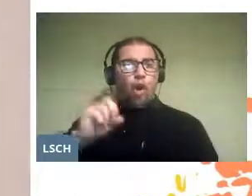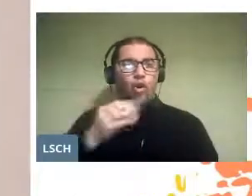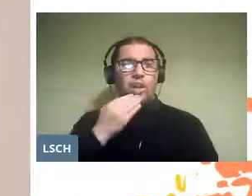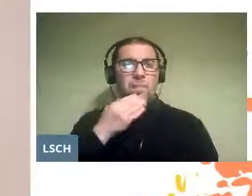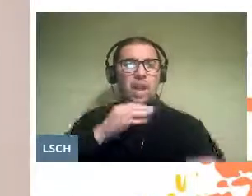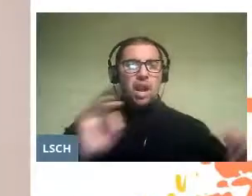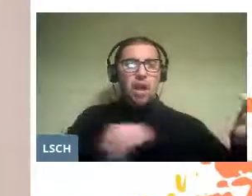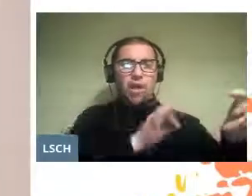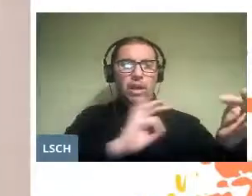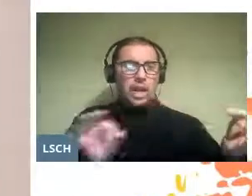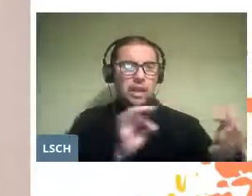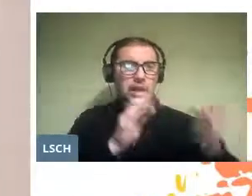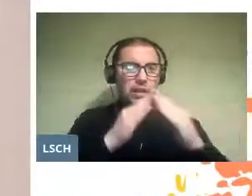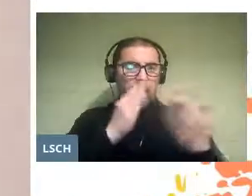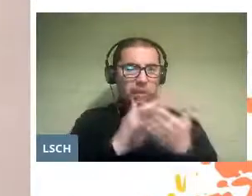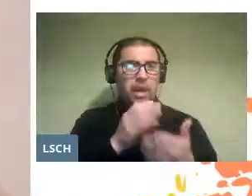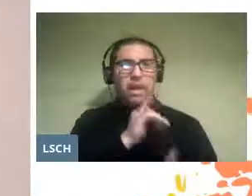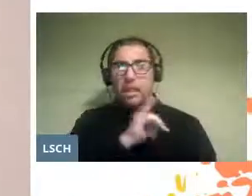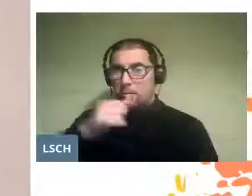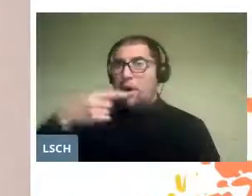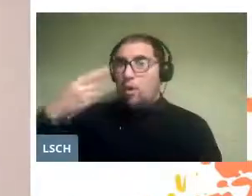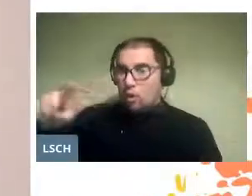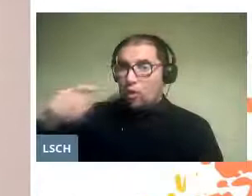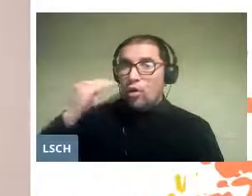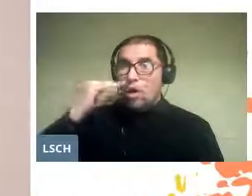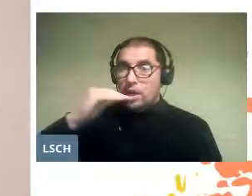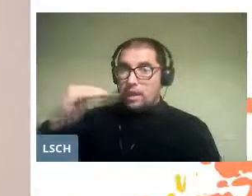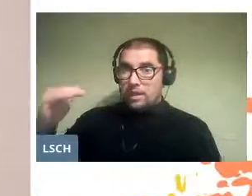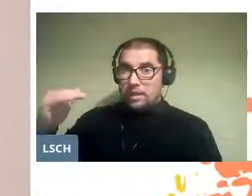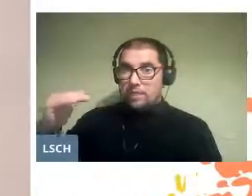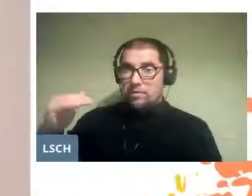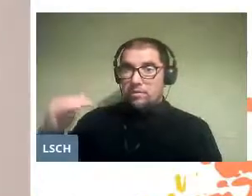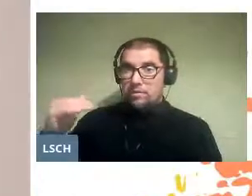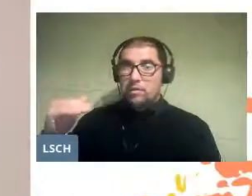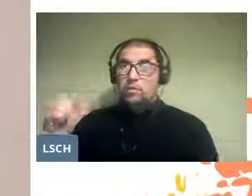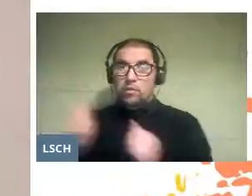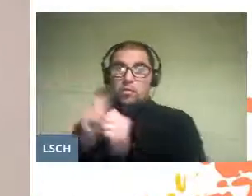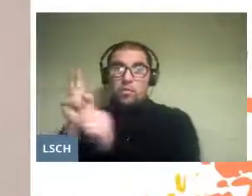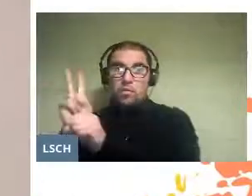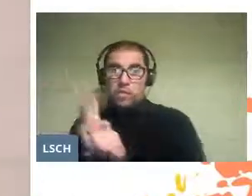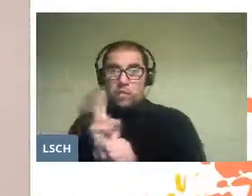Meanwhile, other children, guided by their visual arts